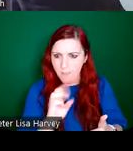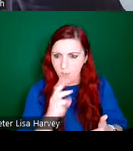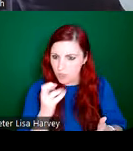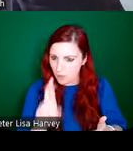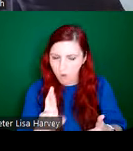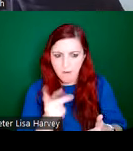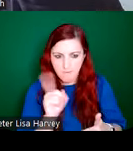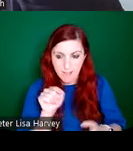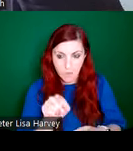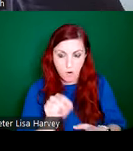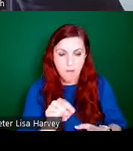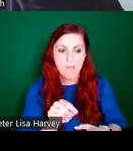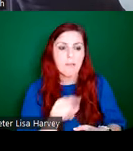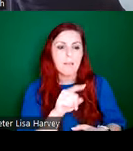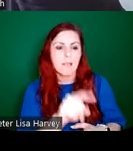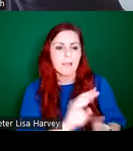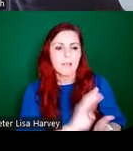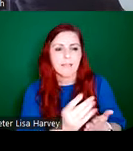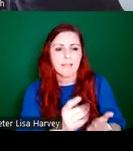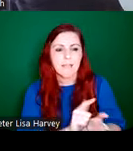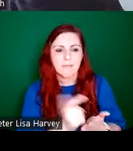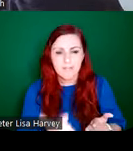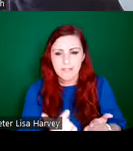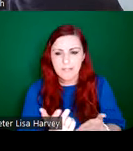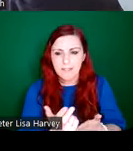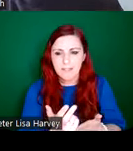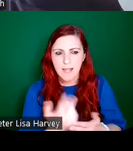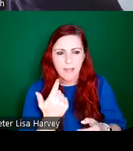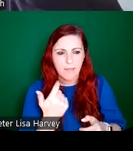dates from about 1919 And I think the window was completed in 1919. So it was it